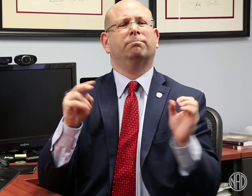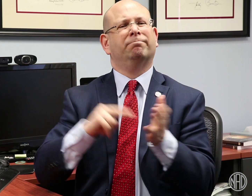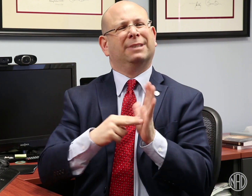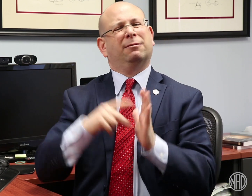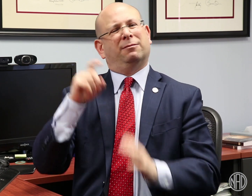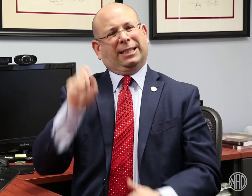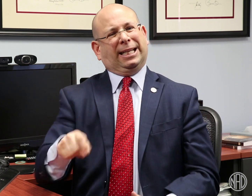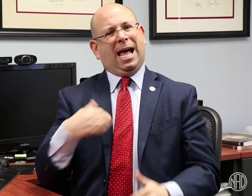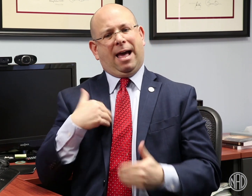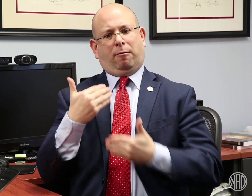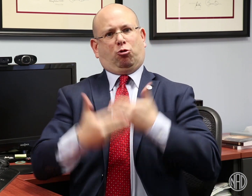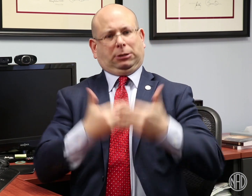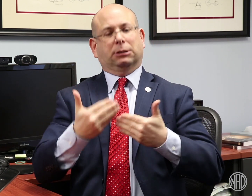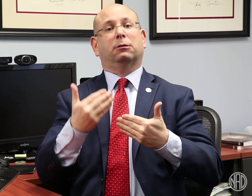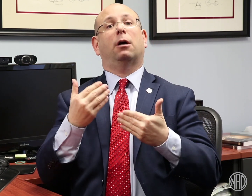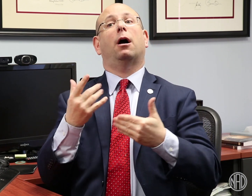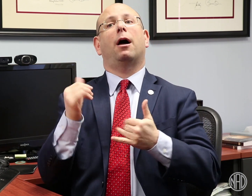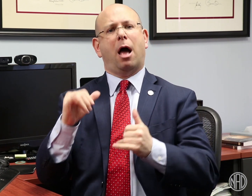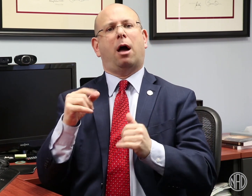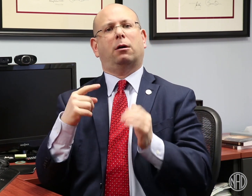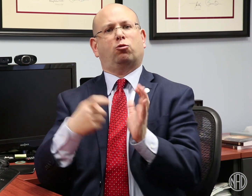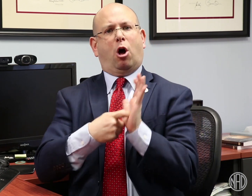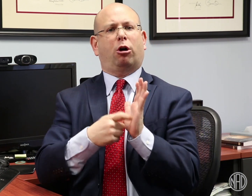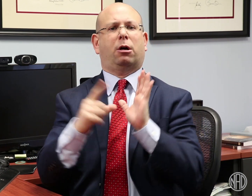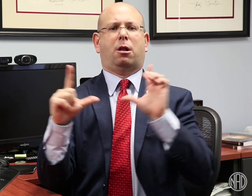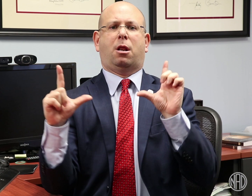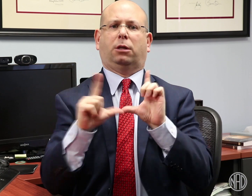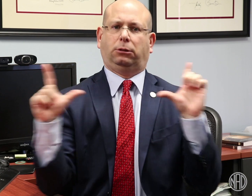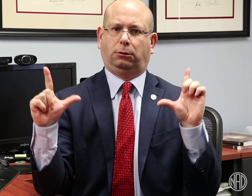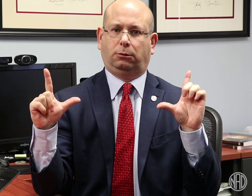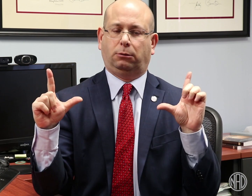Such emergency assignments should require licensed interpreters.